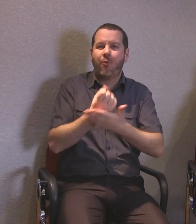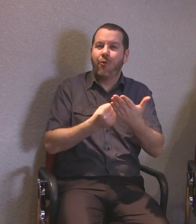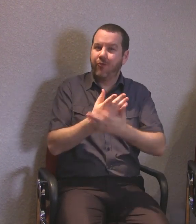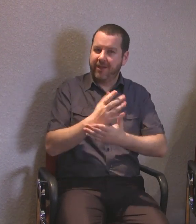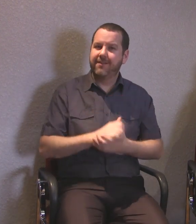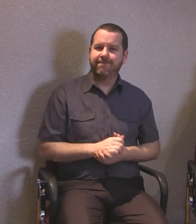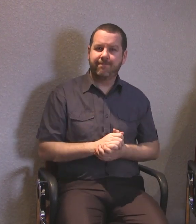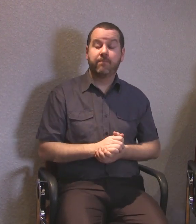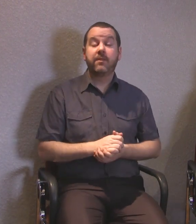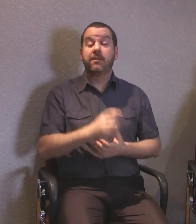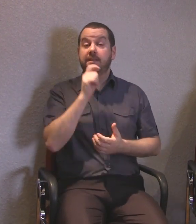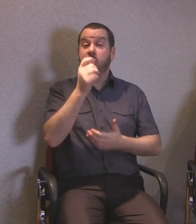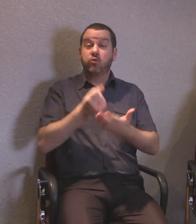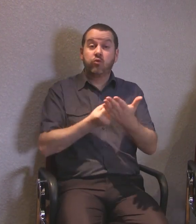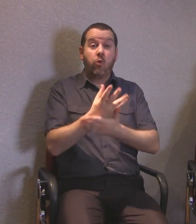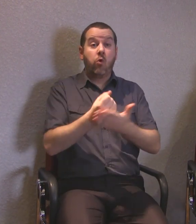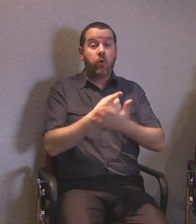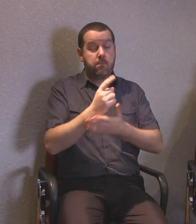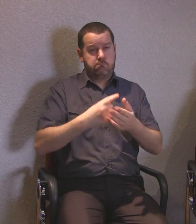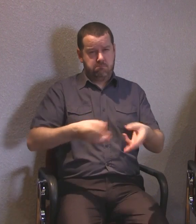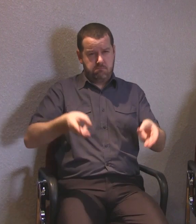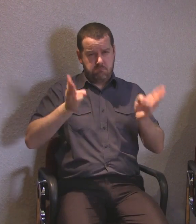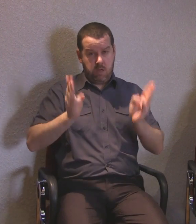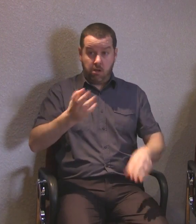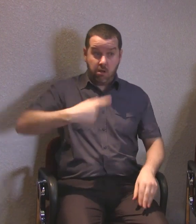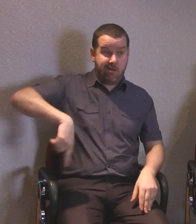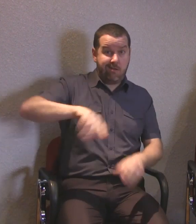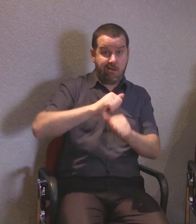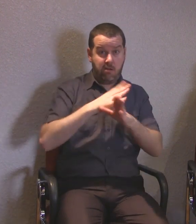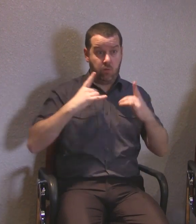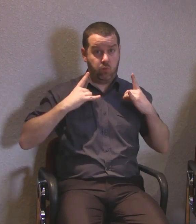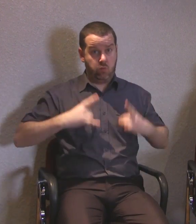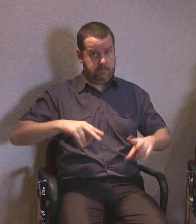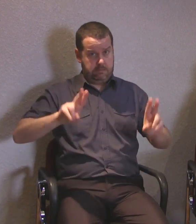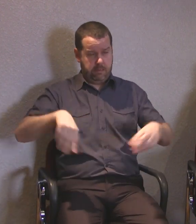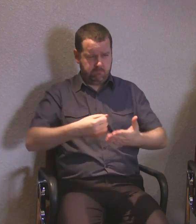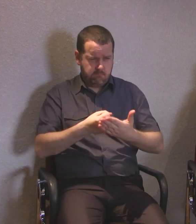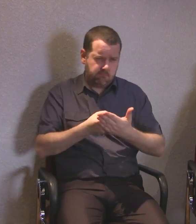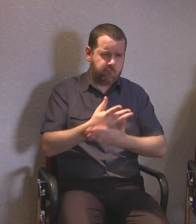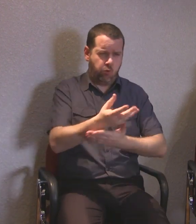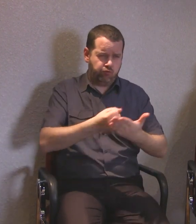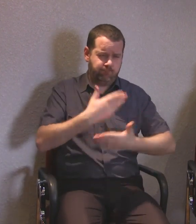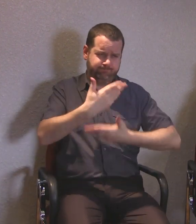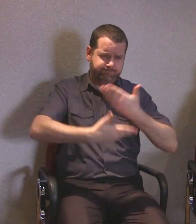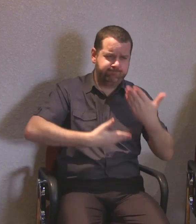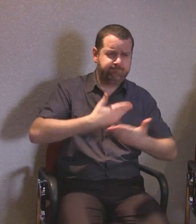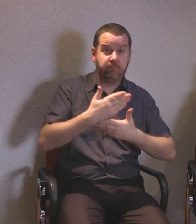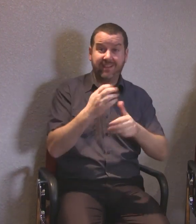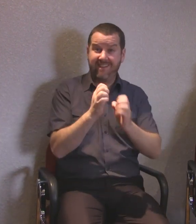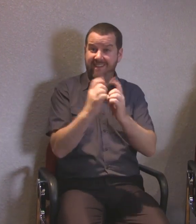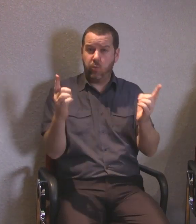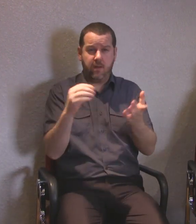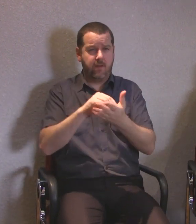storytelling is one of the most powerful tools we have. Each of us has a compelling story to tell